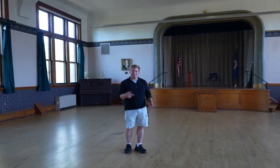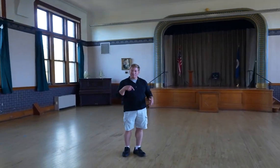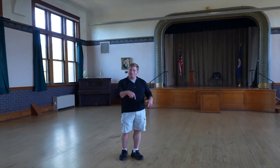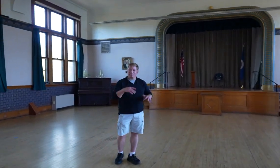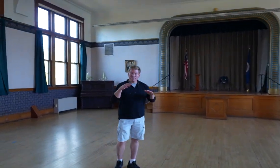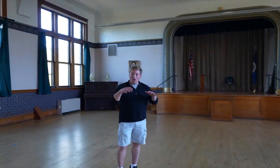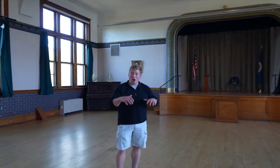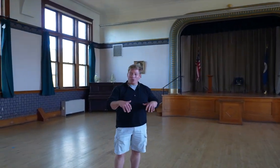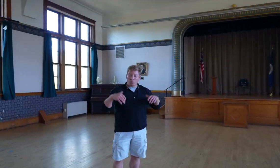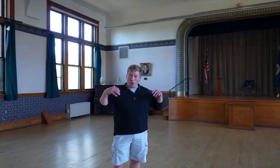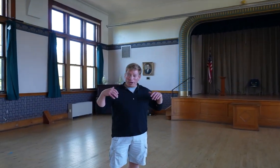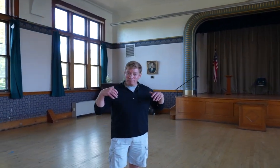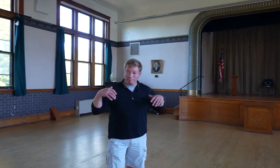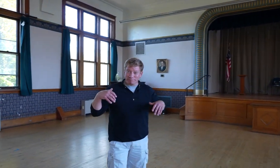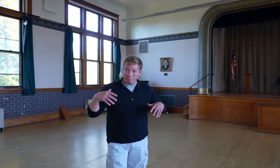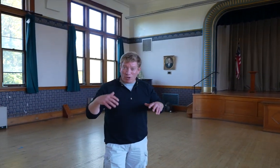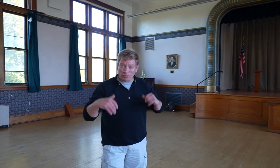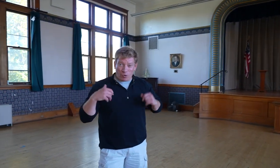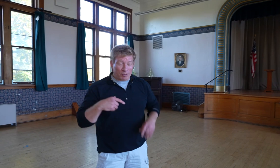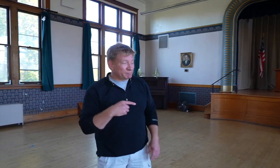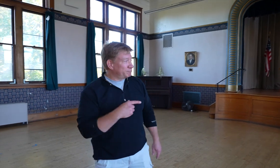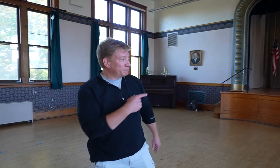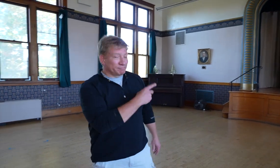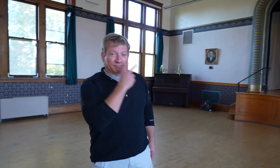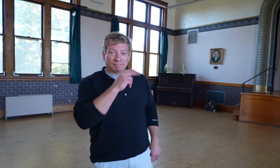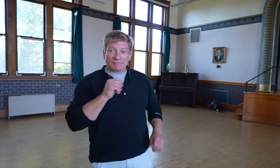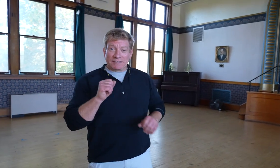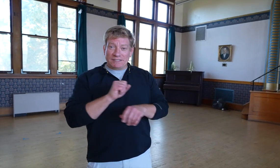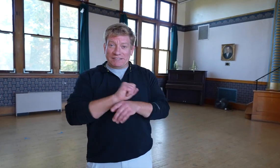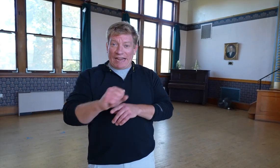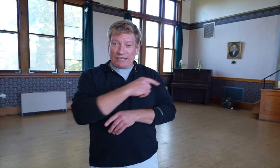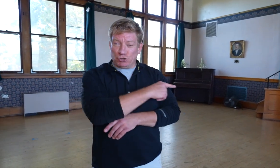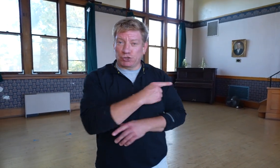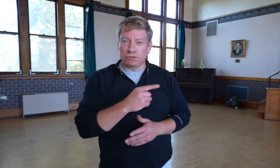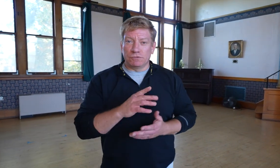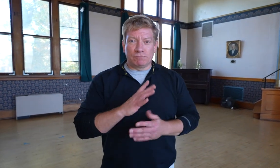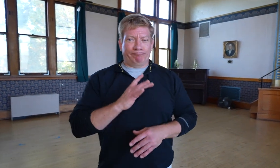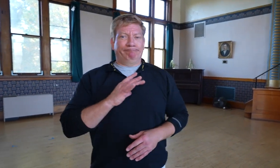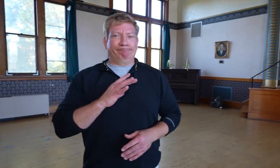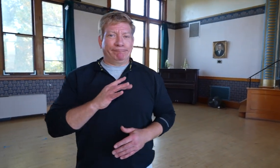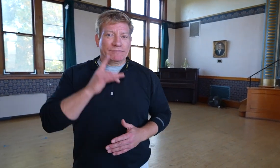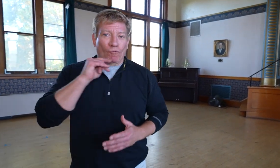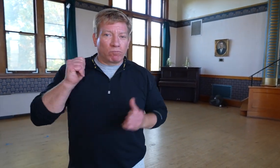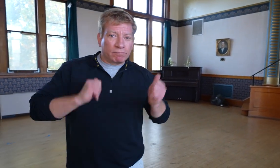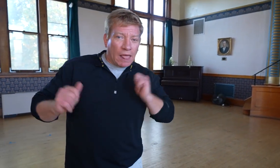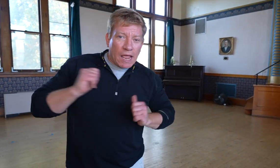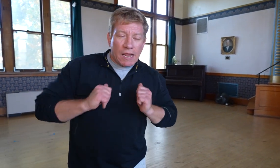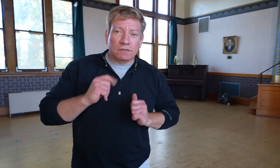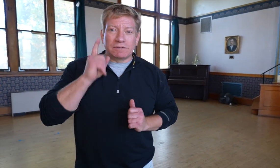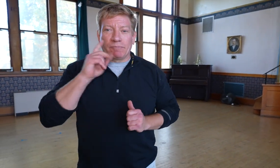This is the auditorium. You can see the stage here, which is cool, and can be used for plays,